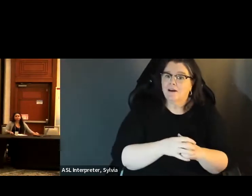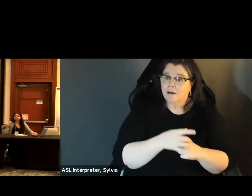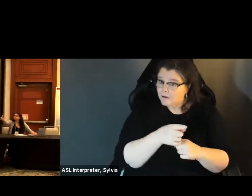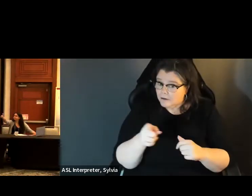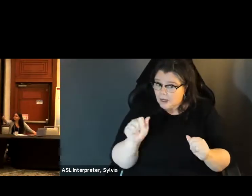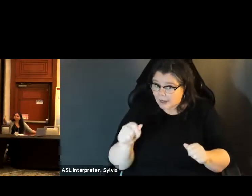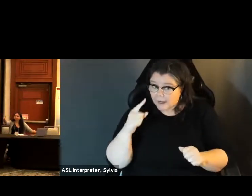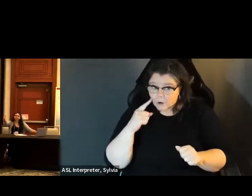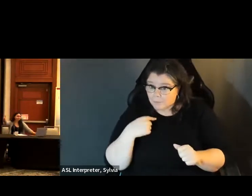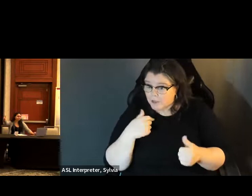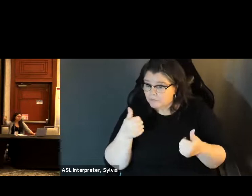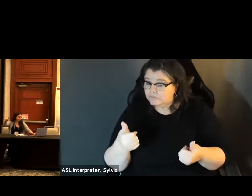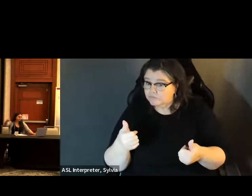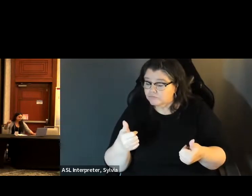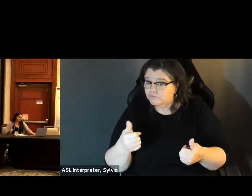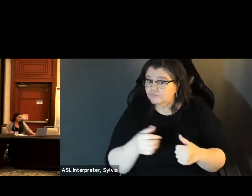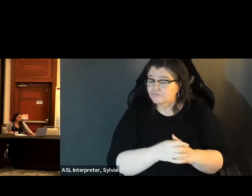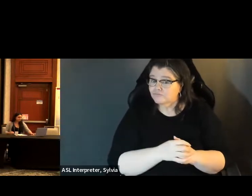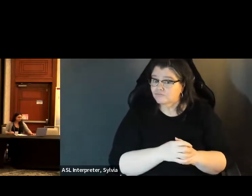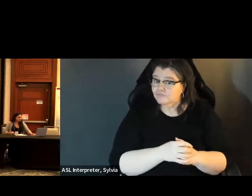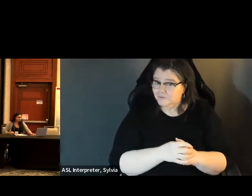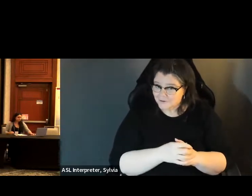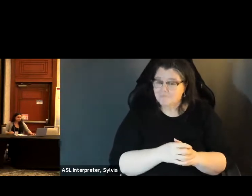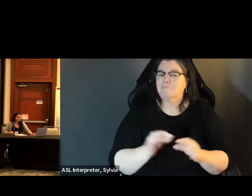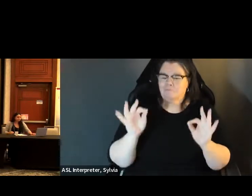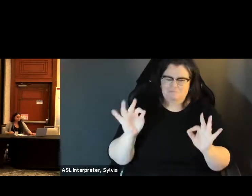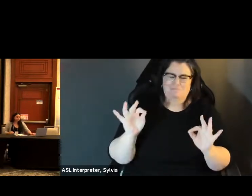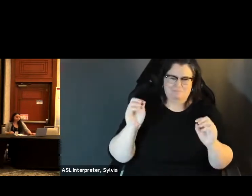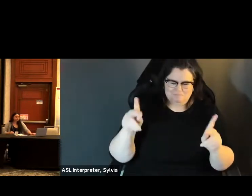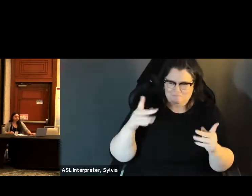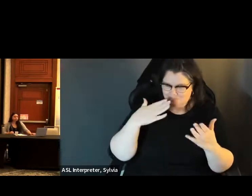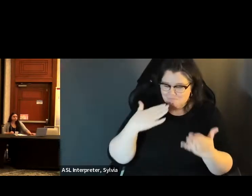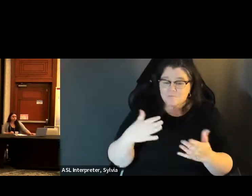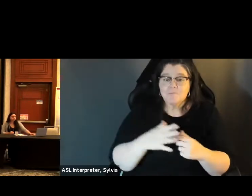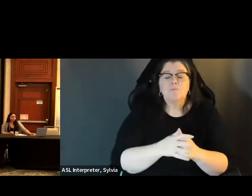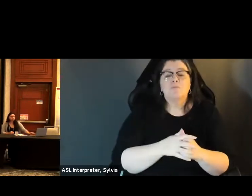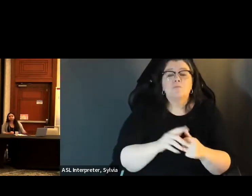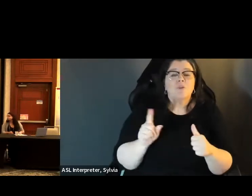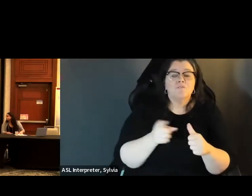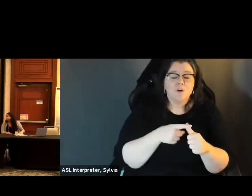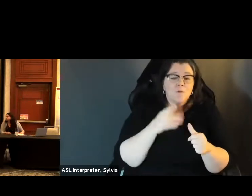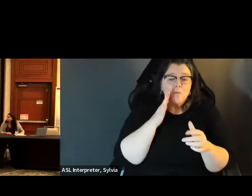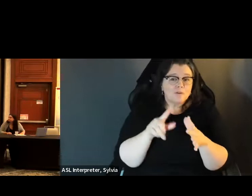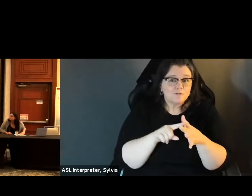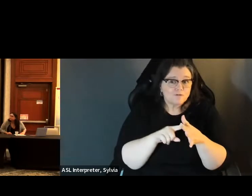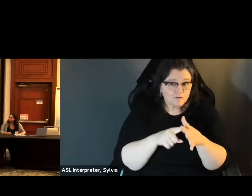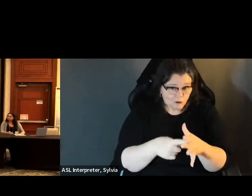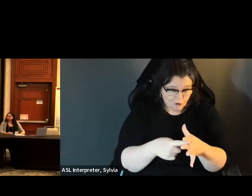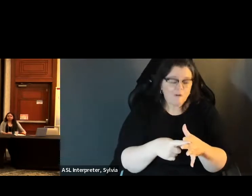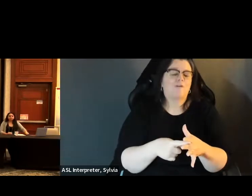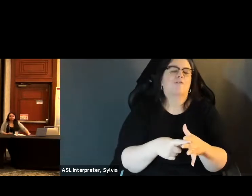Can I get a thumbs up for the folks who can hear me? get a thumbs up for the folks who can hear me okay? All